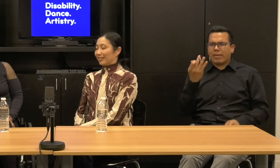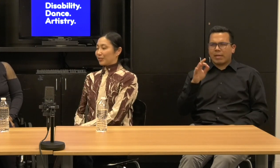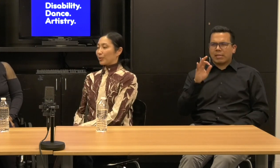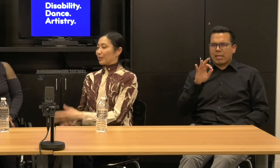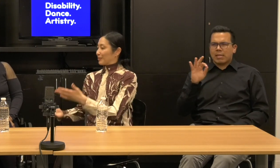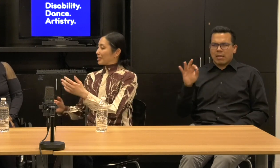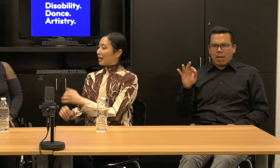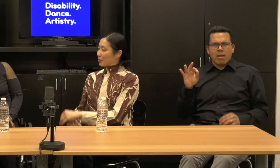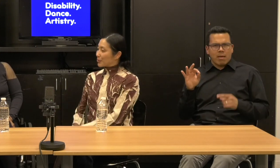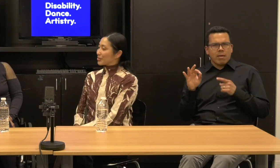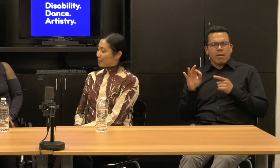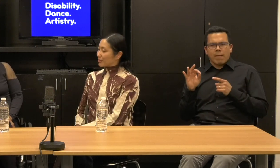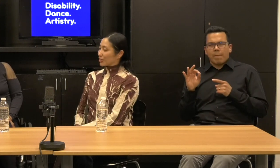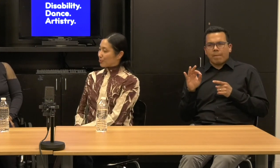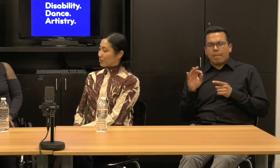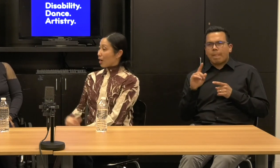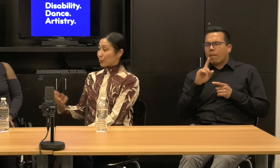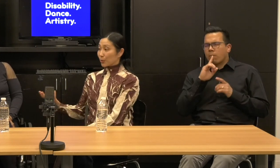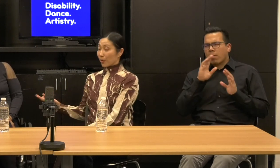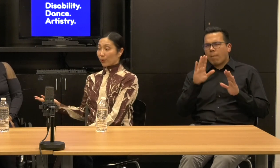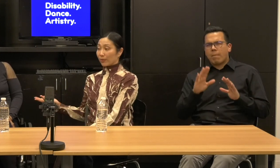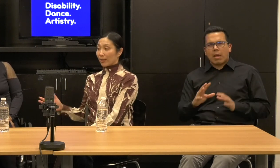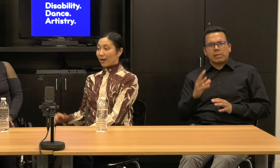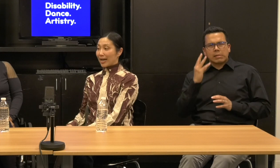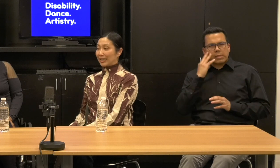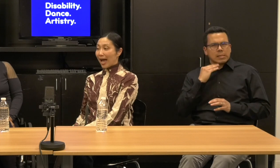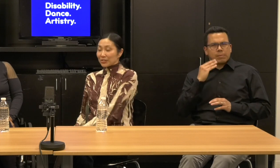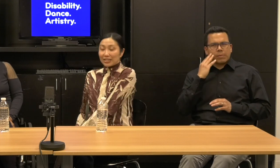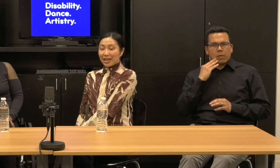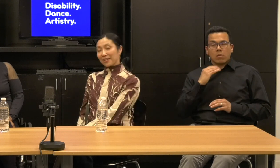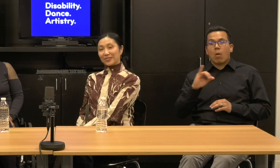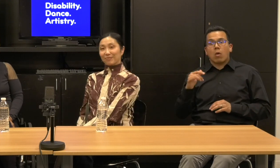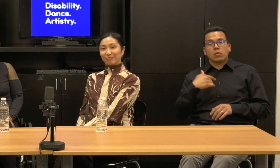So yeah, it was an amazing experience. I also work with Heidi Laskey dance.